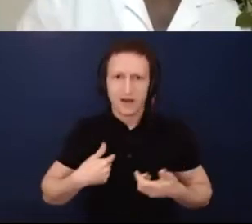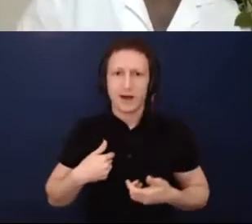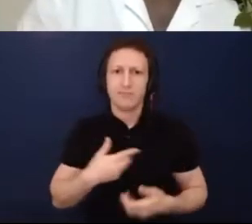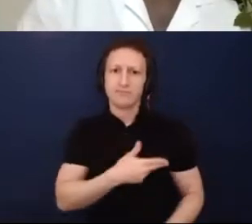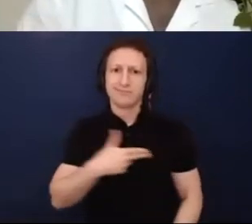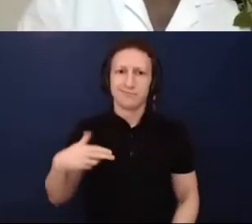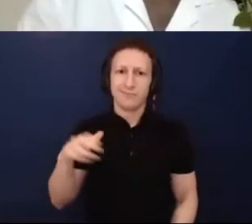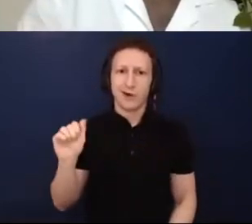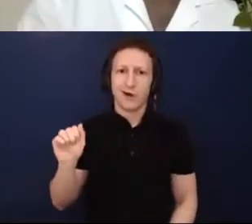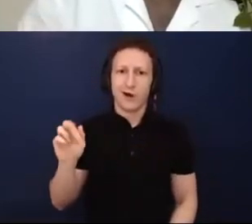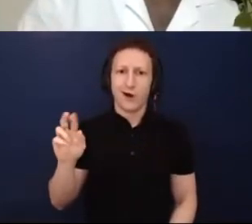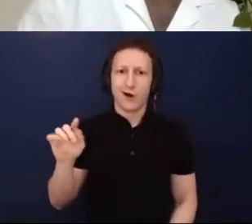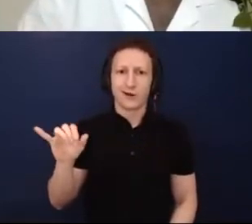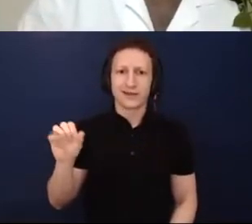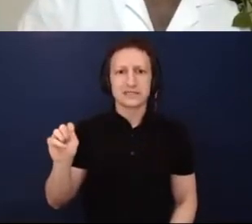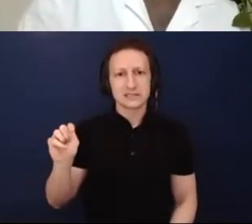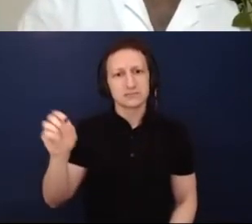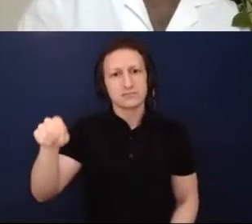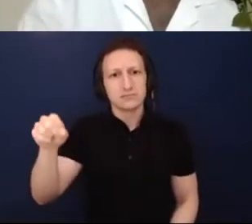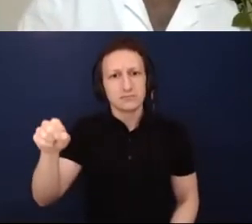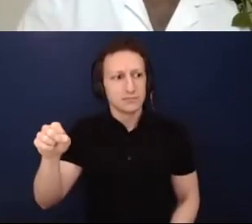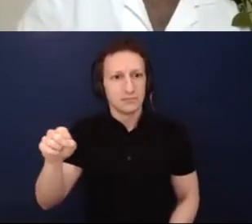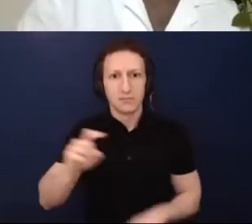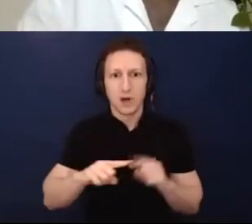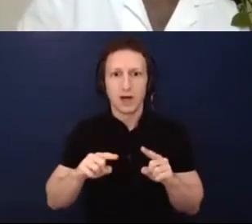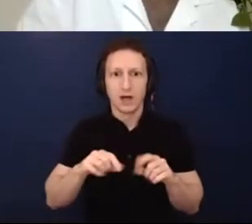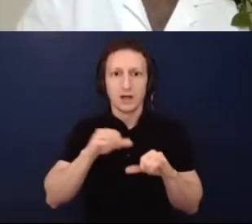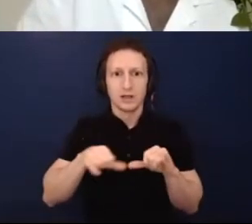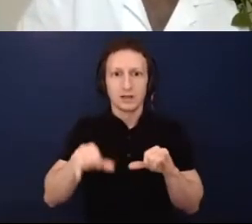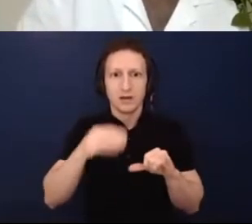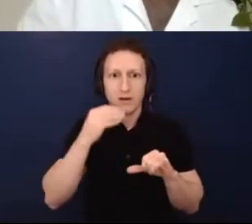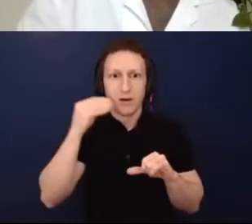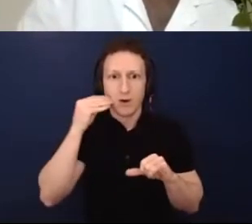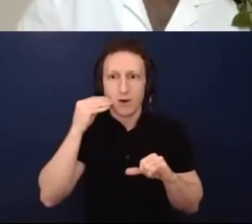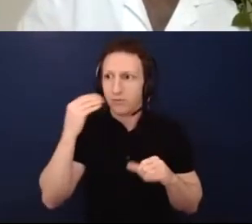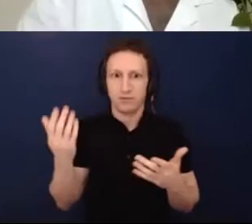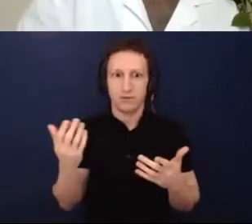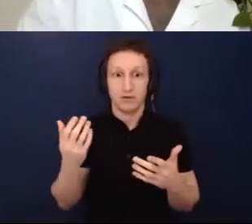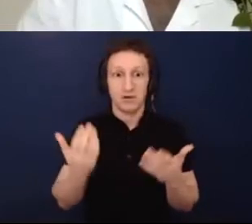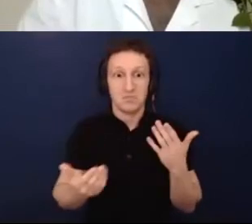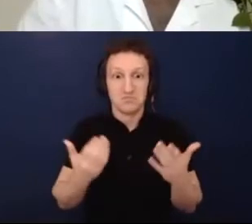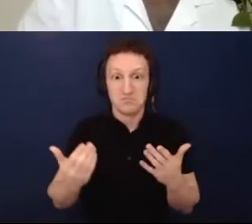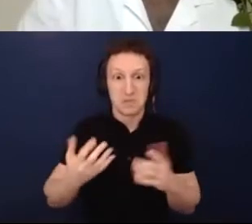stuck inside for this whole calendar year, if not longer, in terms of